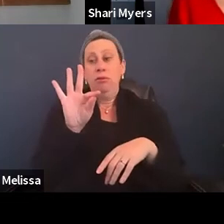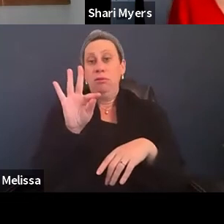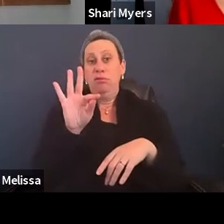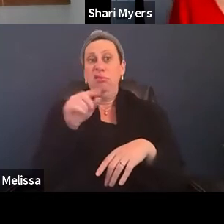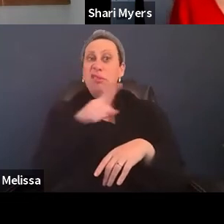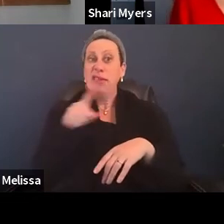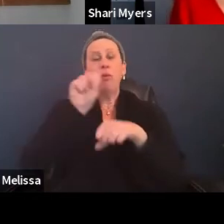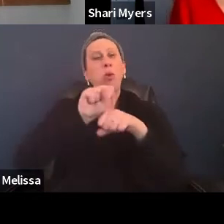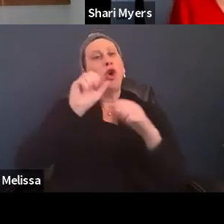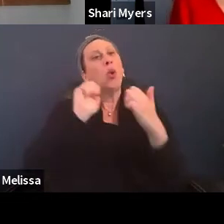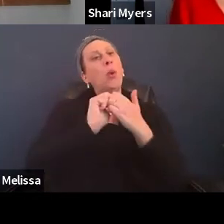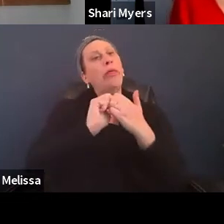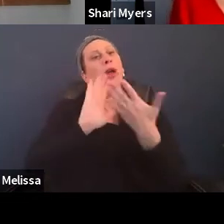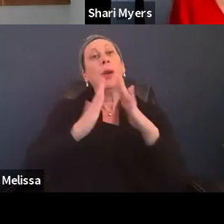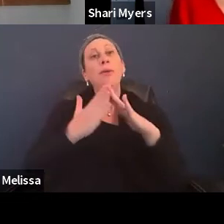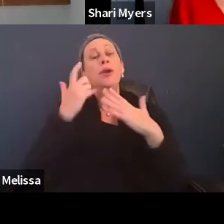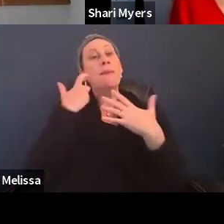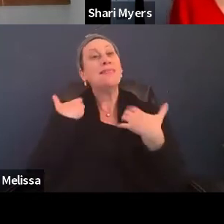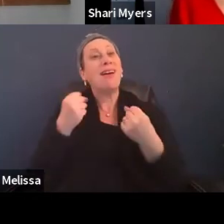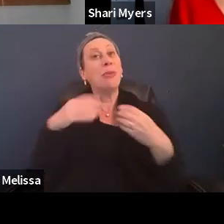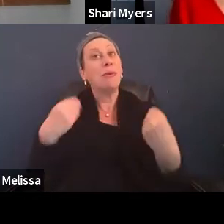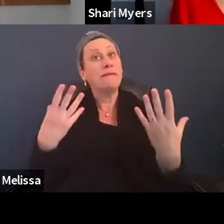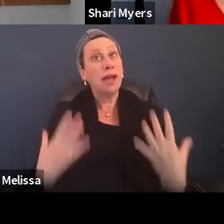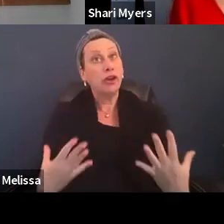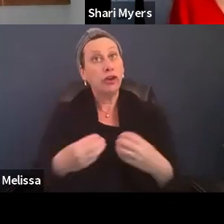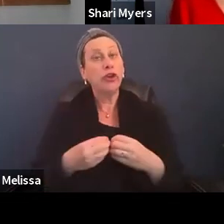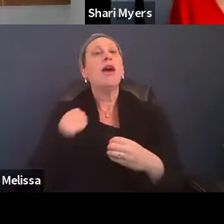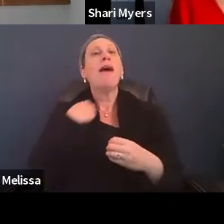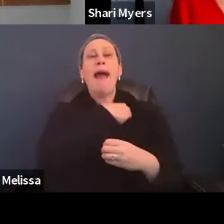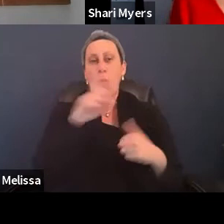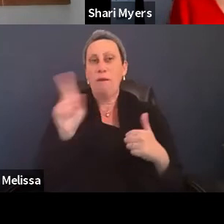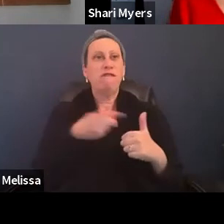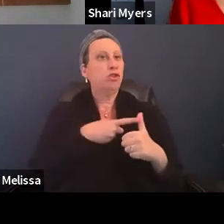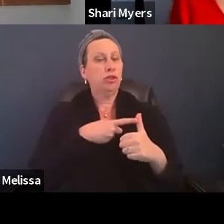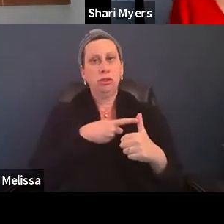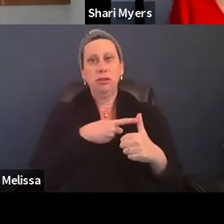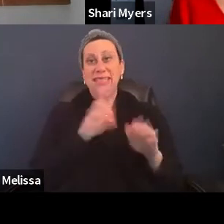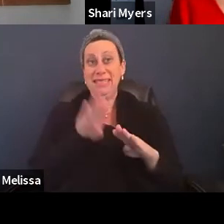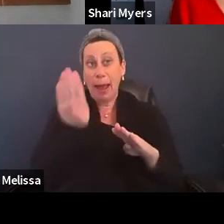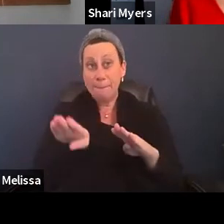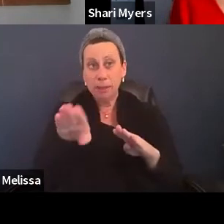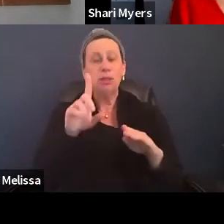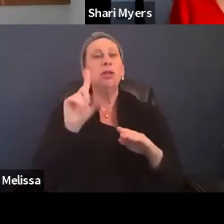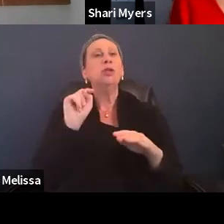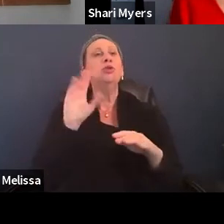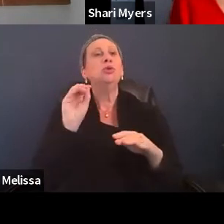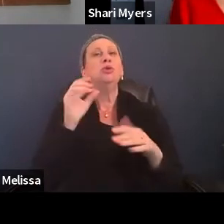with a community mental health provider, our first step would be to try to relink them